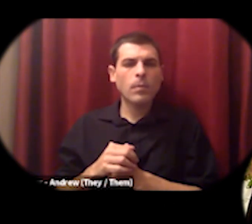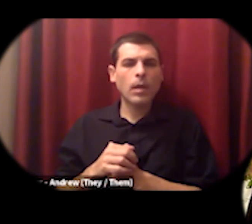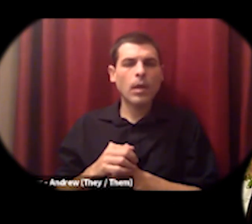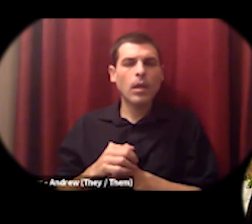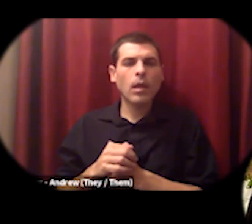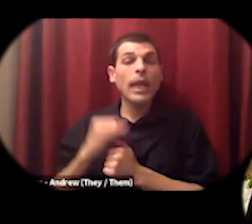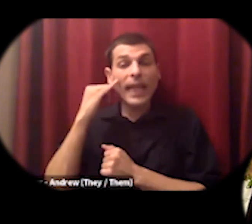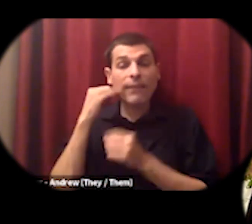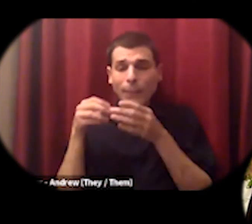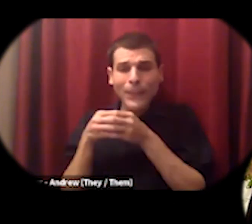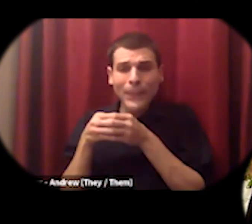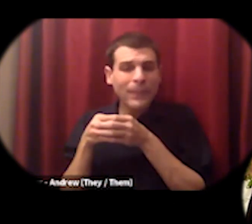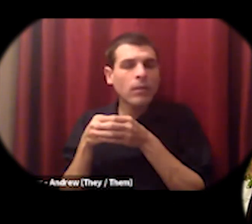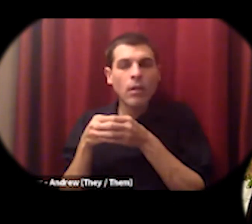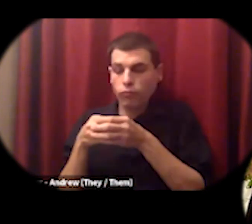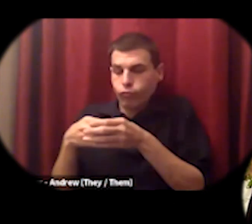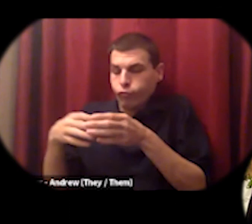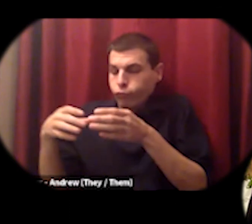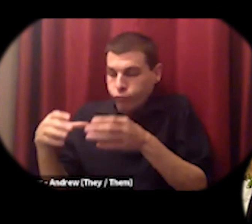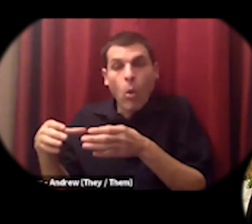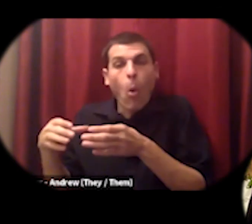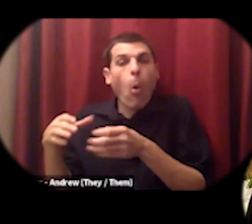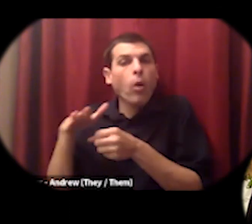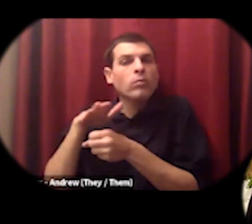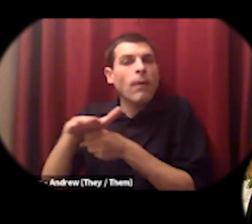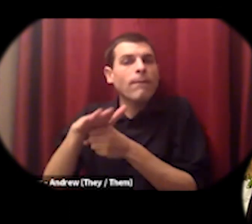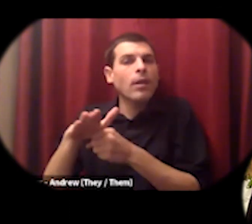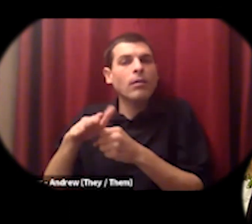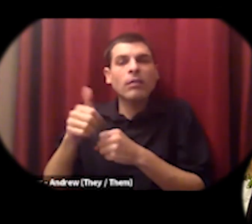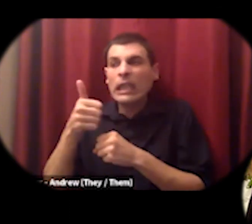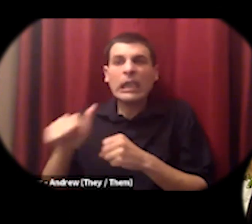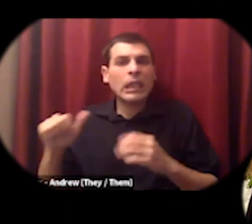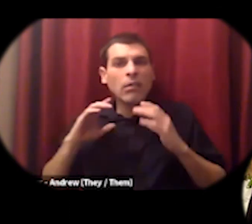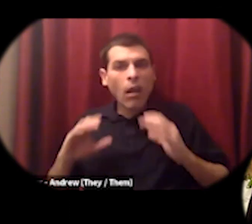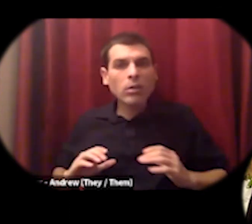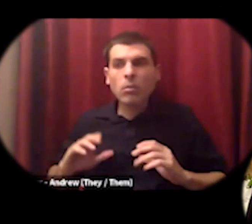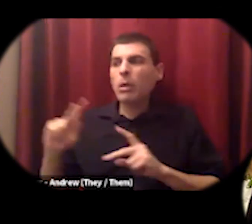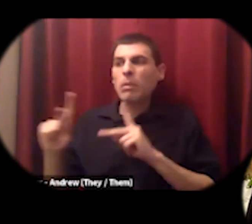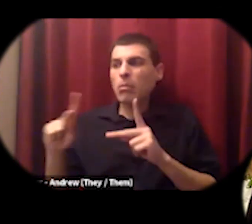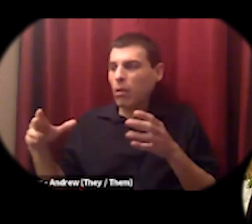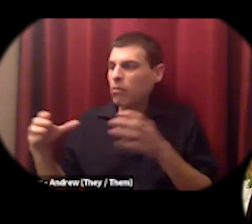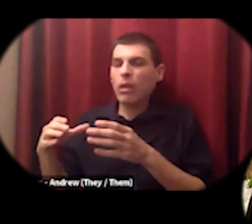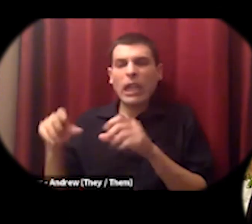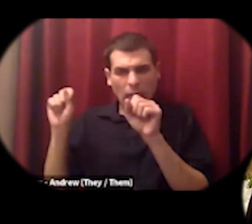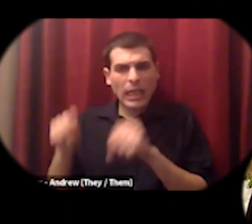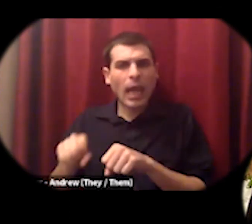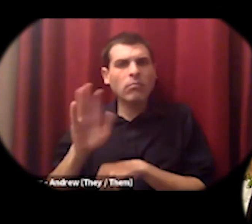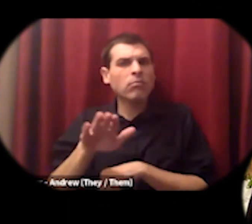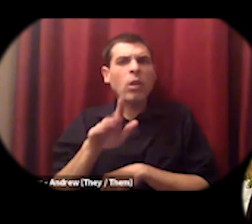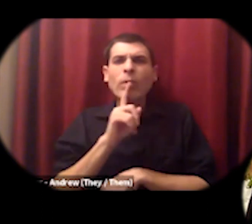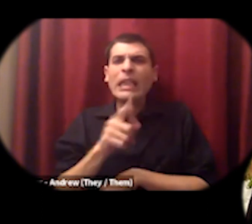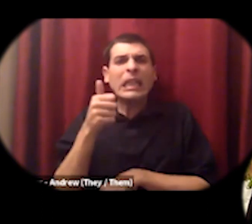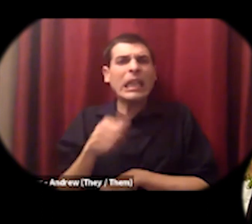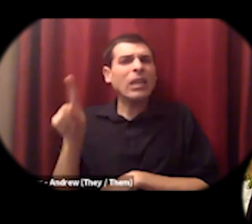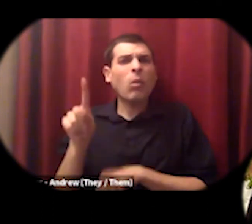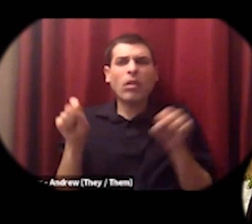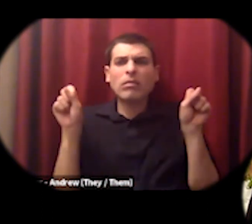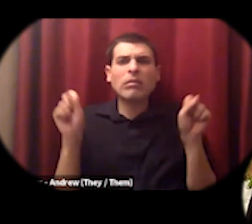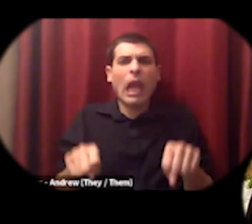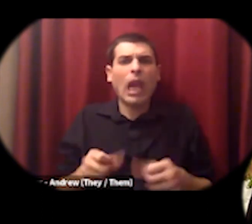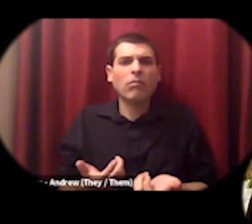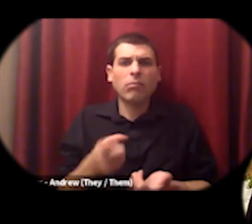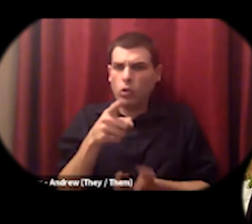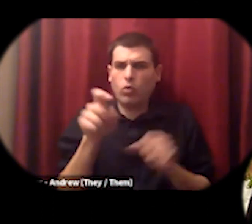platforms that any community any multi-stakeholder cooperative could adopt to create a service where